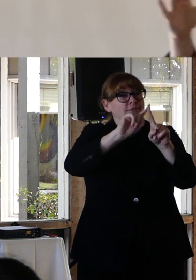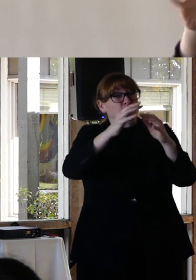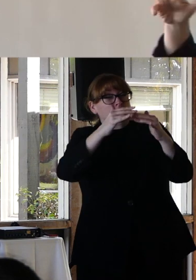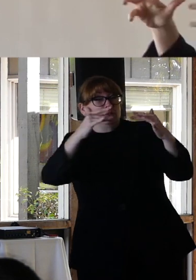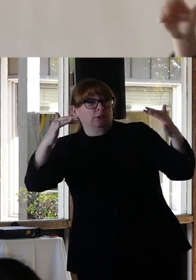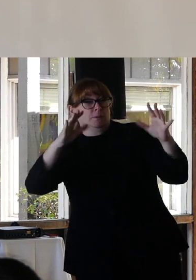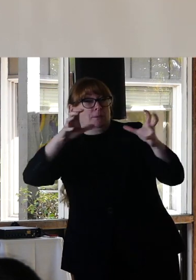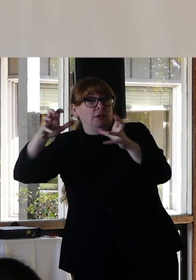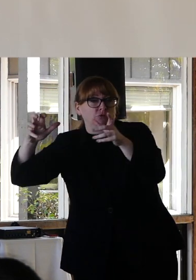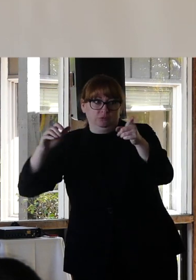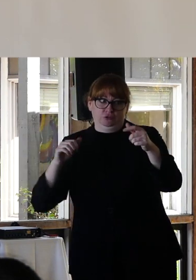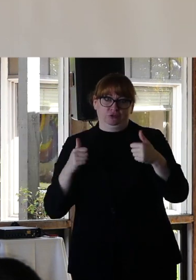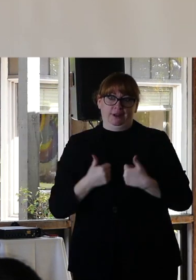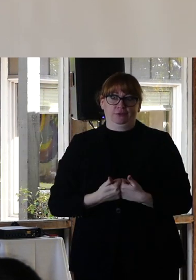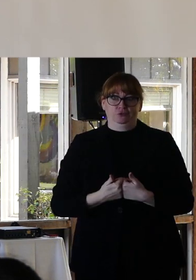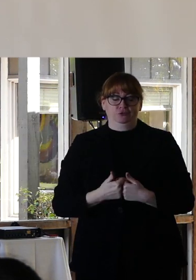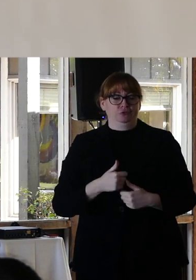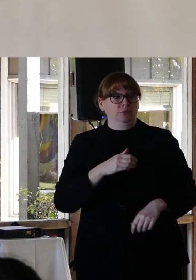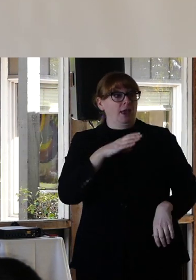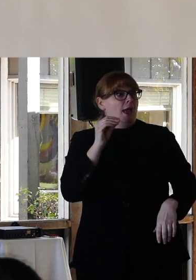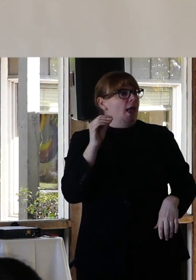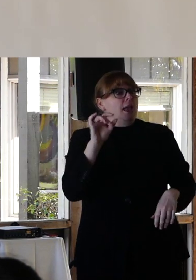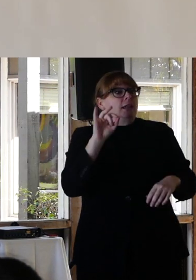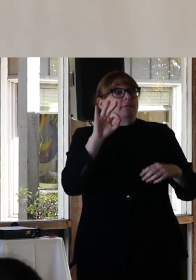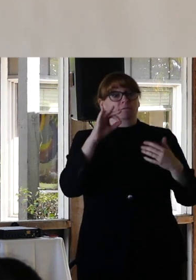accounting for the additional difficulties faced by people who are experiencing